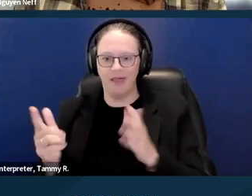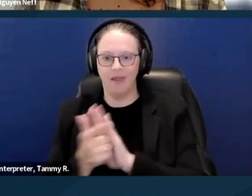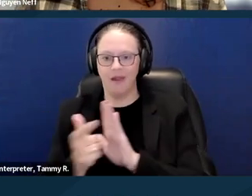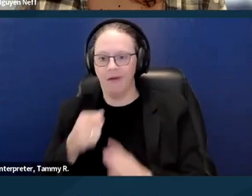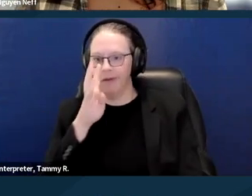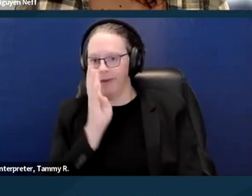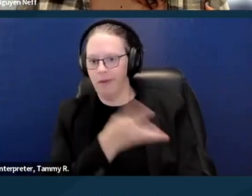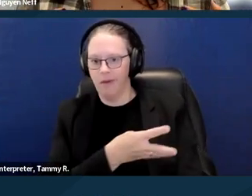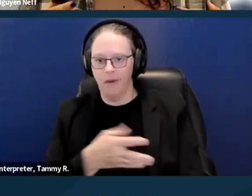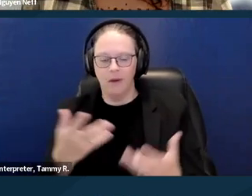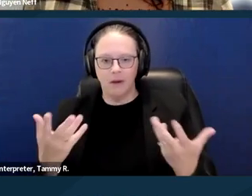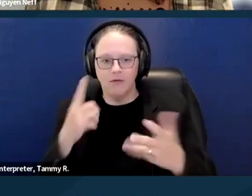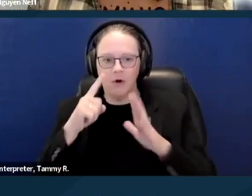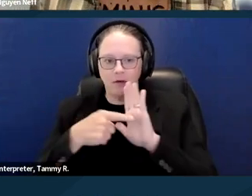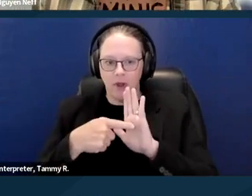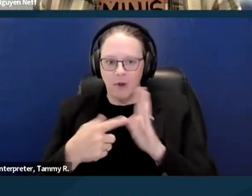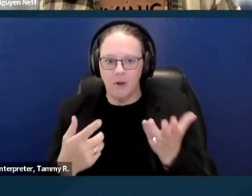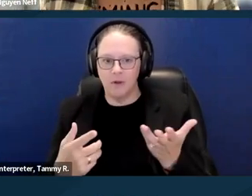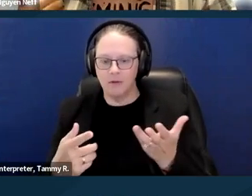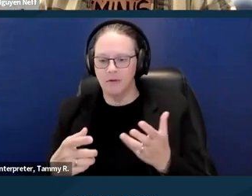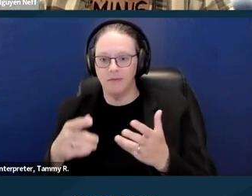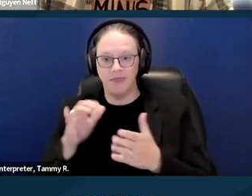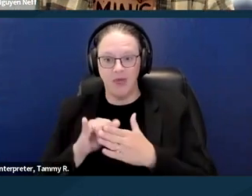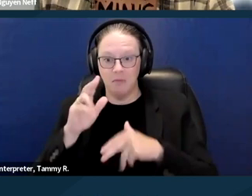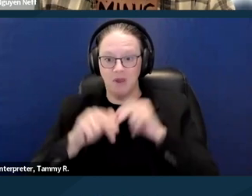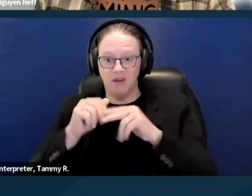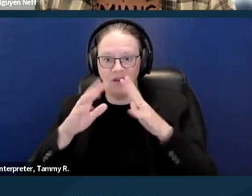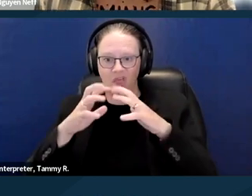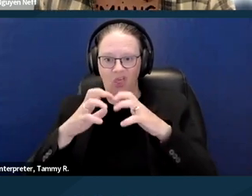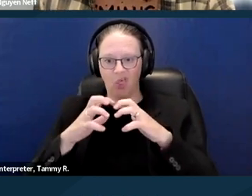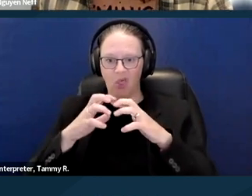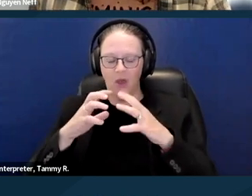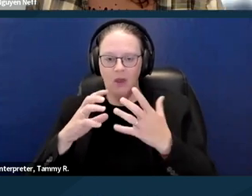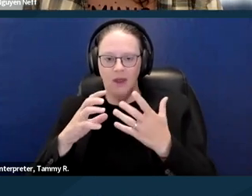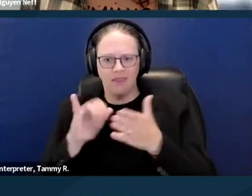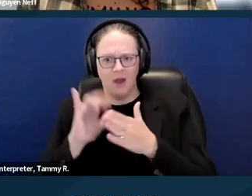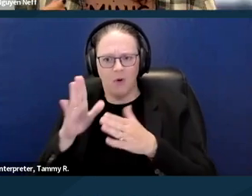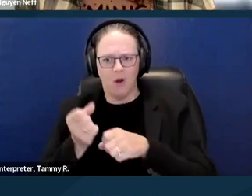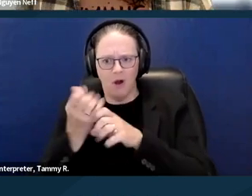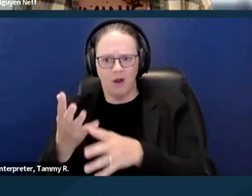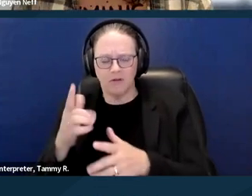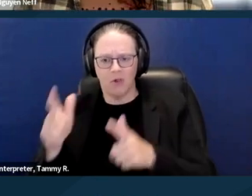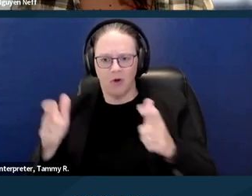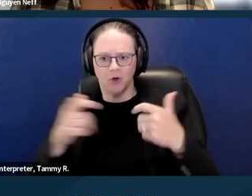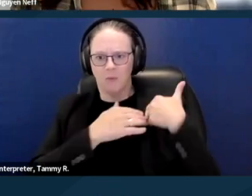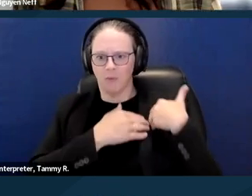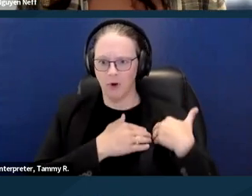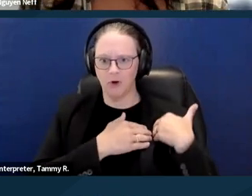So is that oftentimes is gonna create a larger burden on a person with a disability, especially a person with a mobility disability,